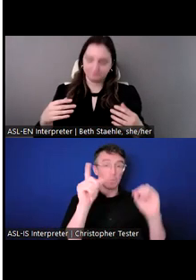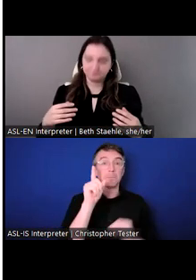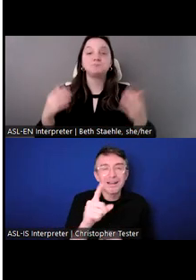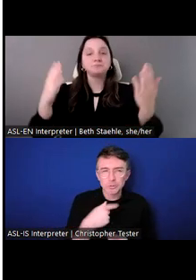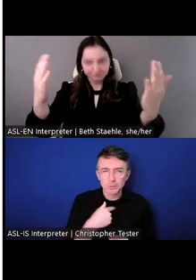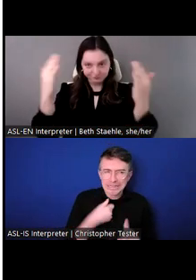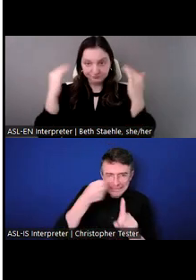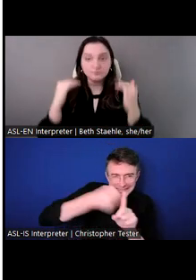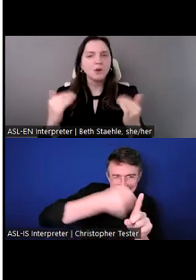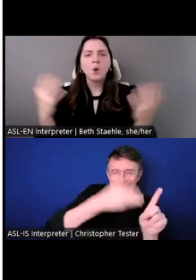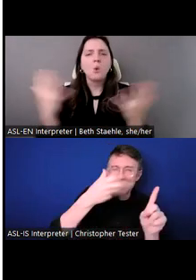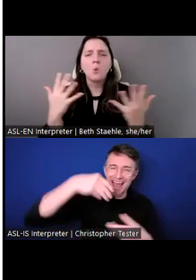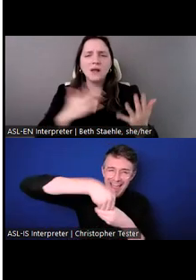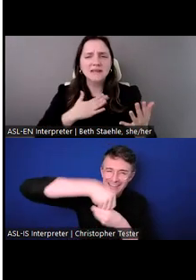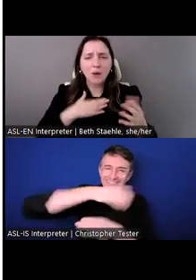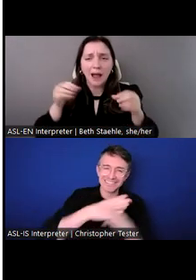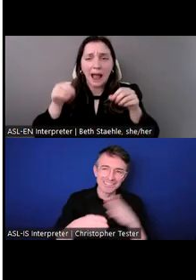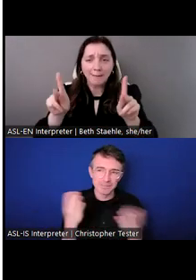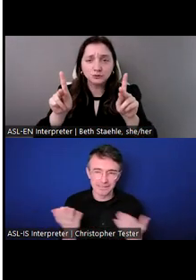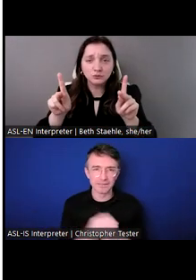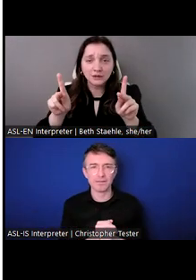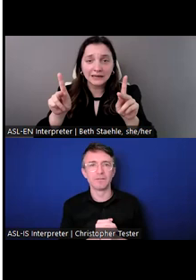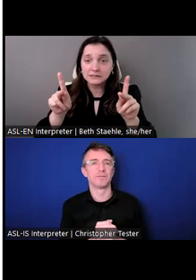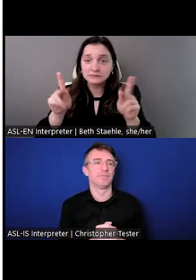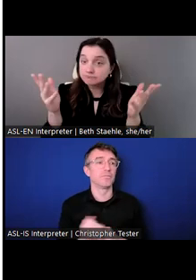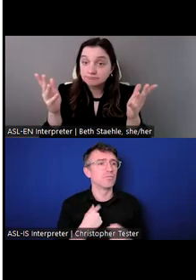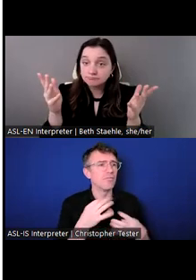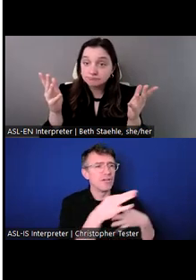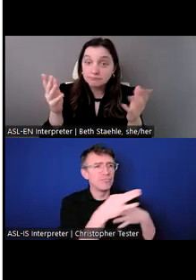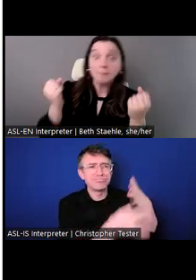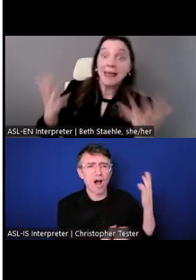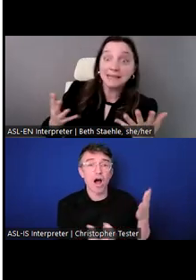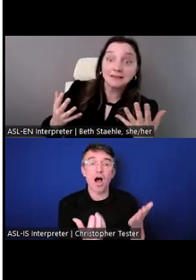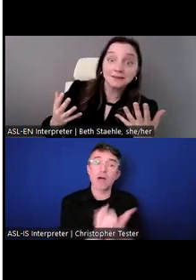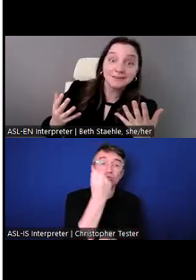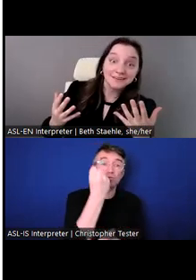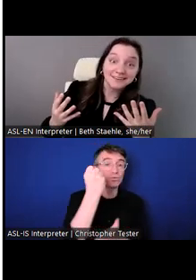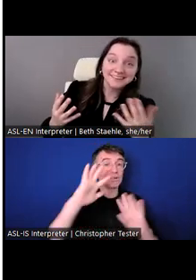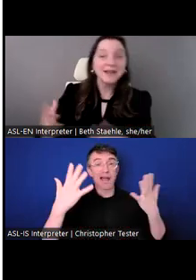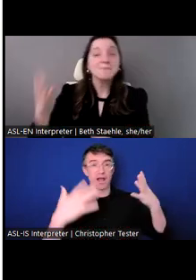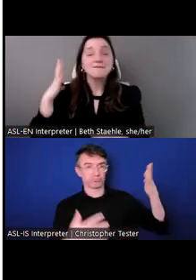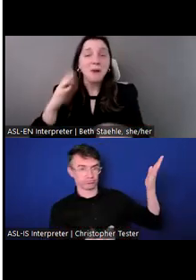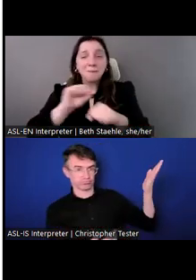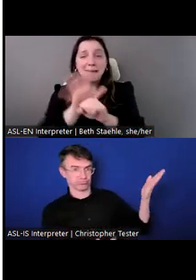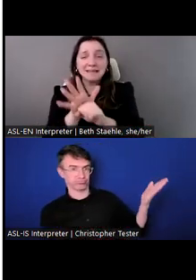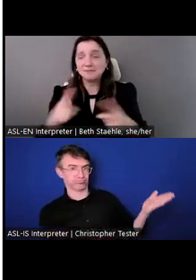We are growing! After a very scary time during the pandemic, as you can imagine, but the design to see